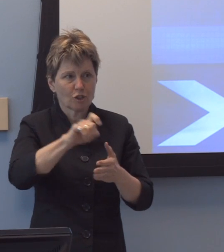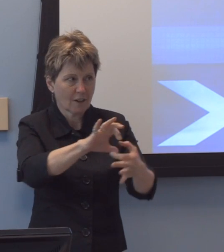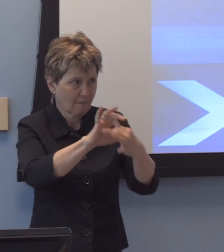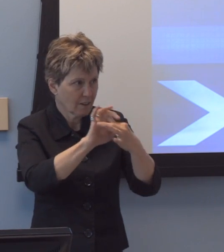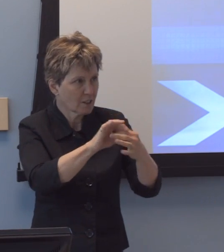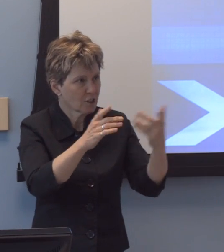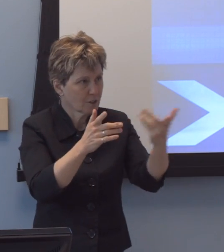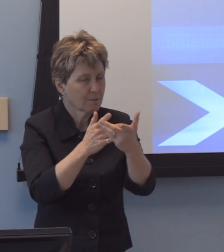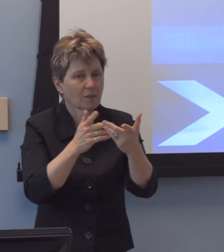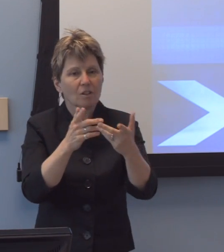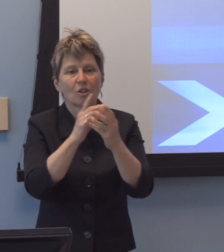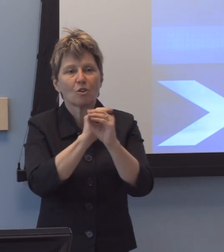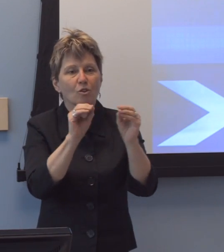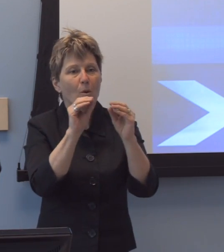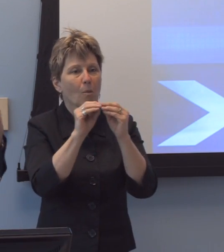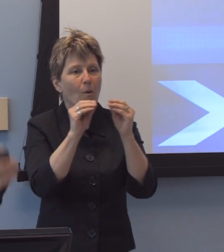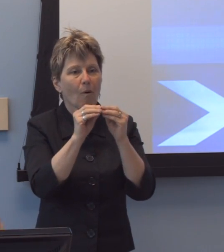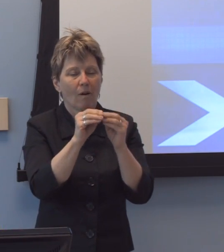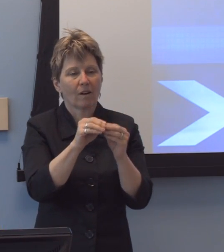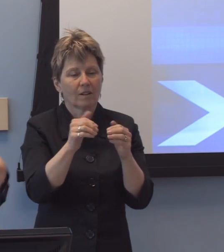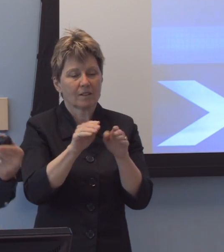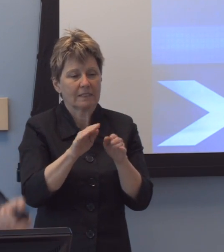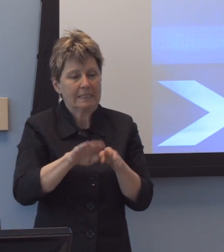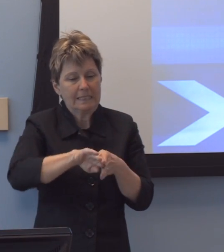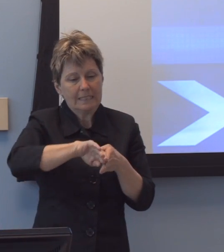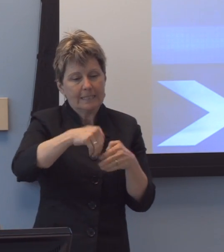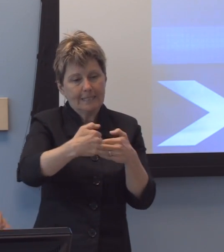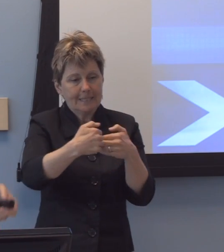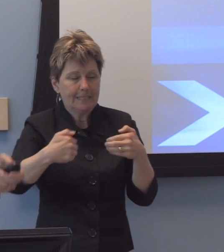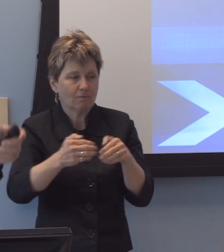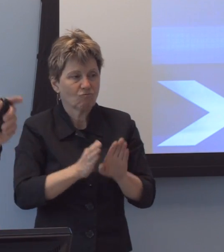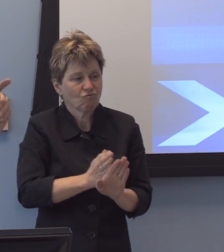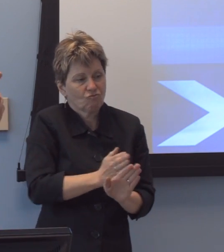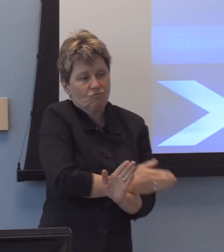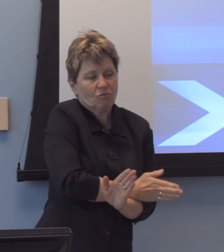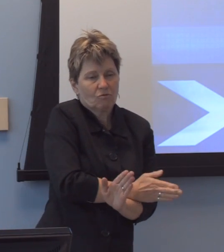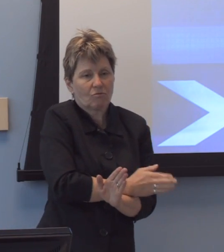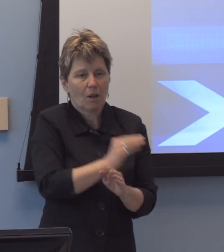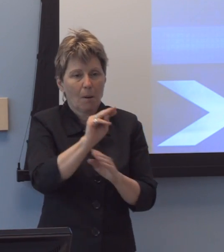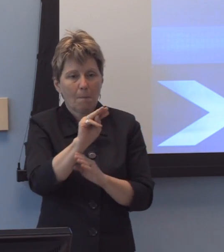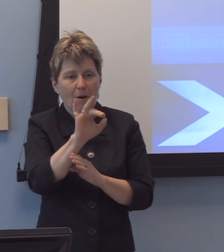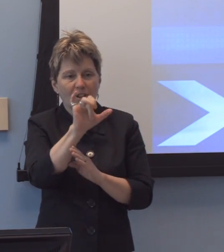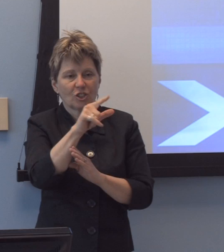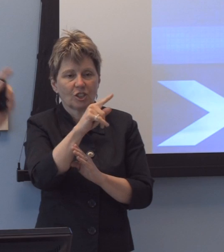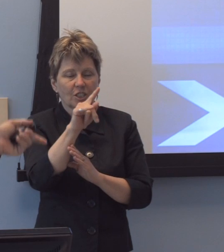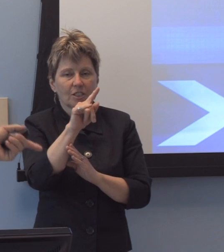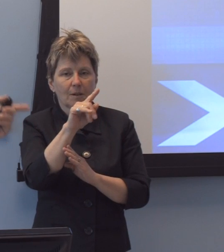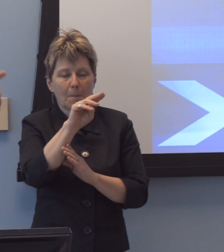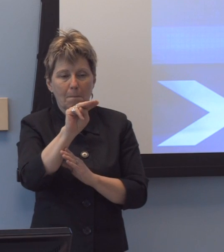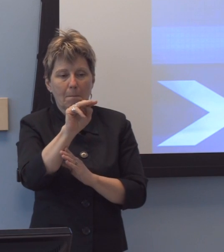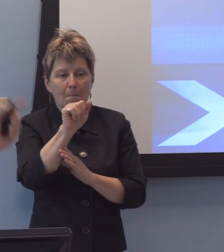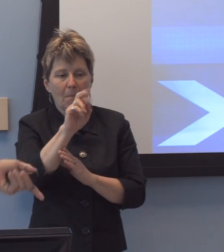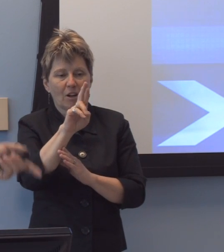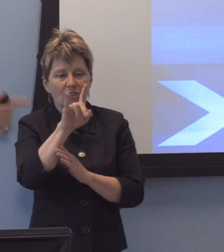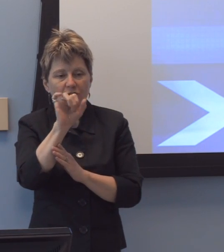because there is no more marginalizing influence today than the-than the, uh-uh, development and dissemination